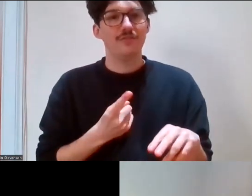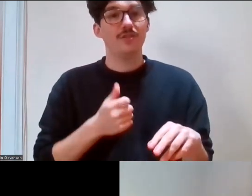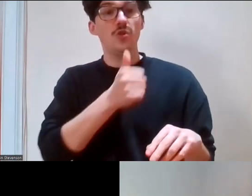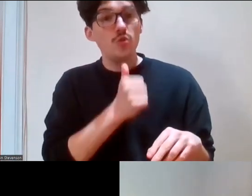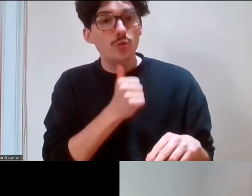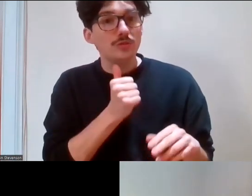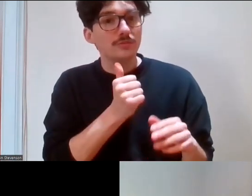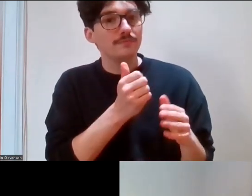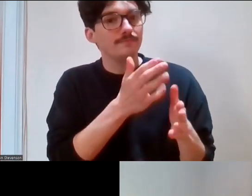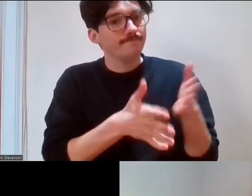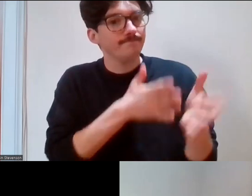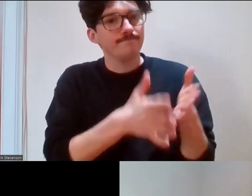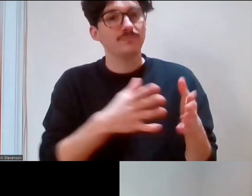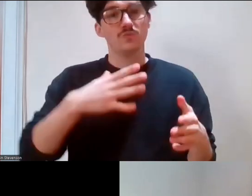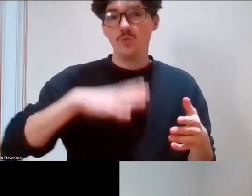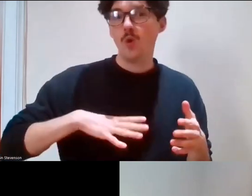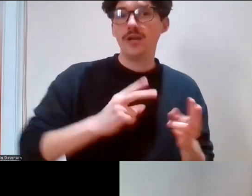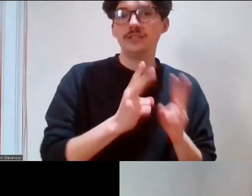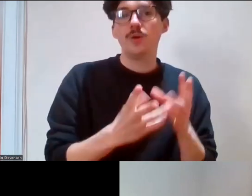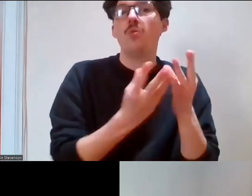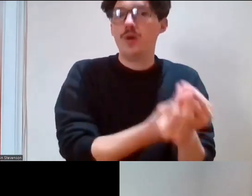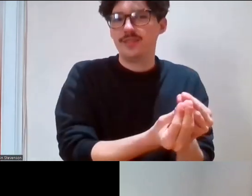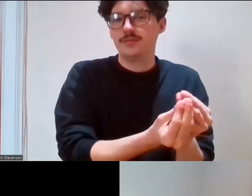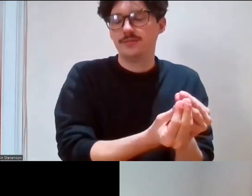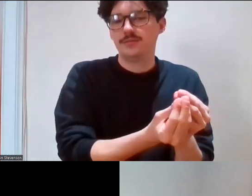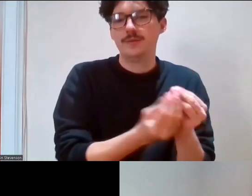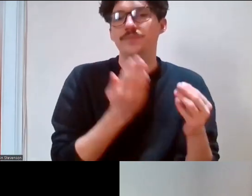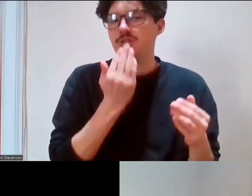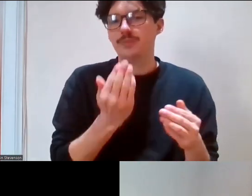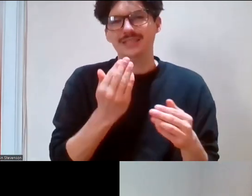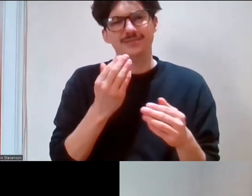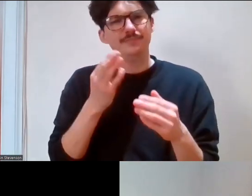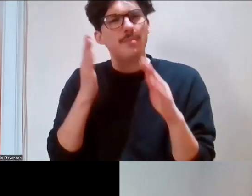your engagement and participation in those breakout rooms, please could you private